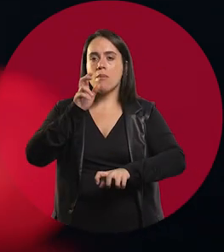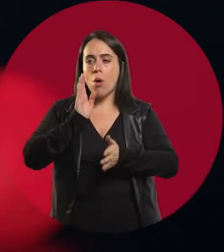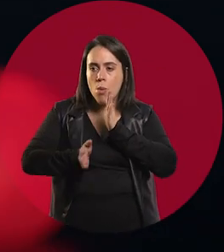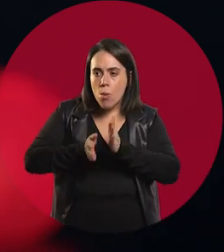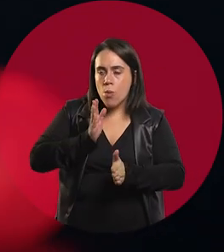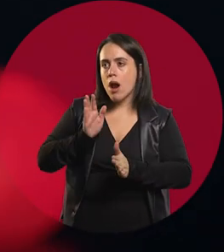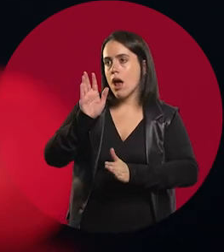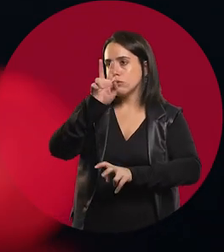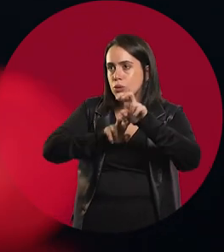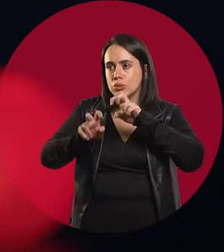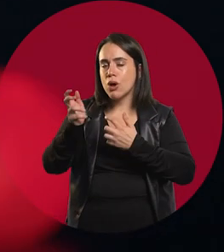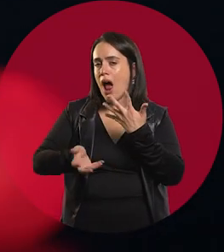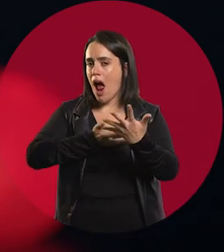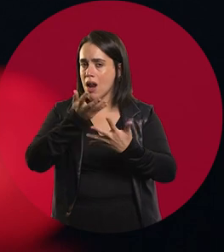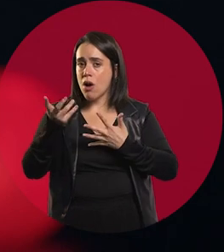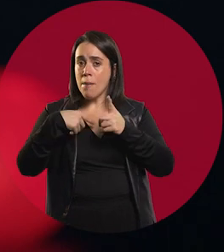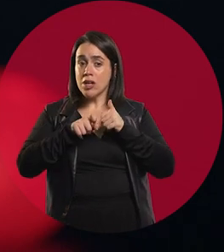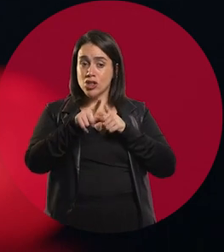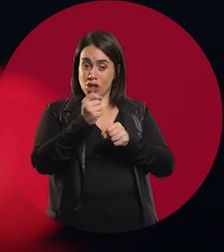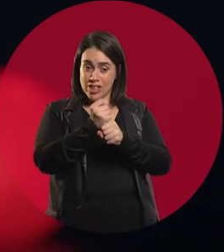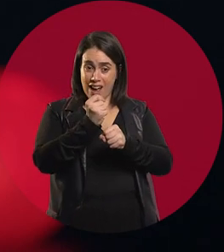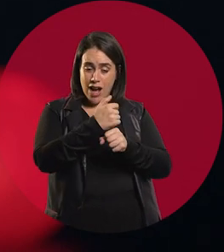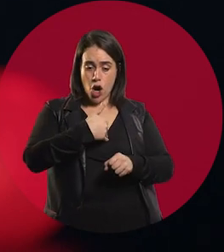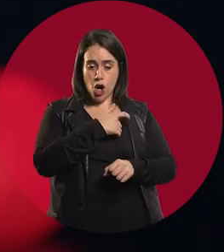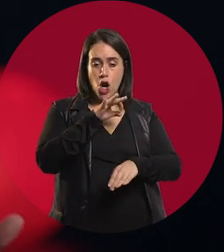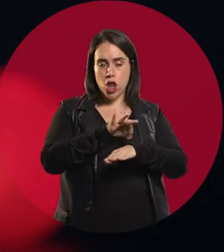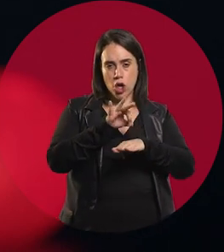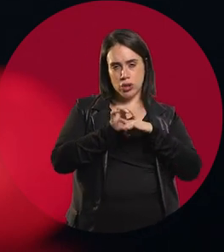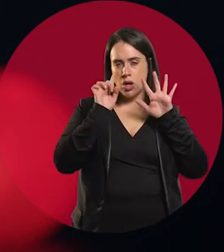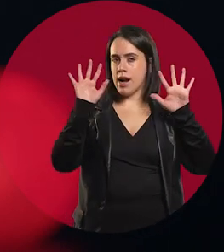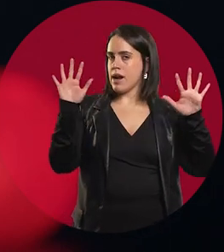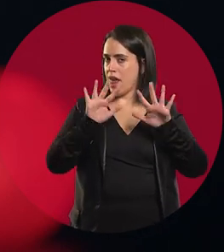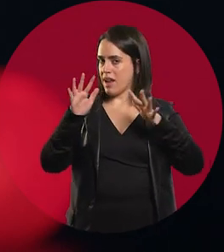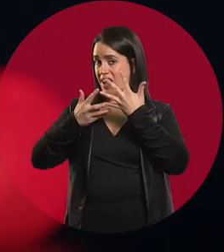we all have to understand that in this context I am another person, I'm giving feedback to someone